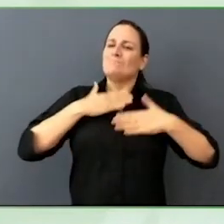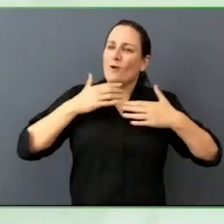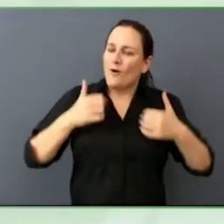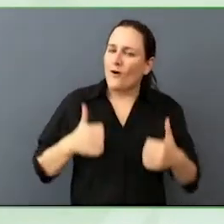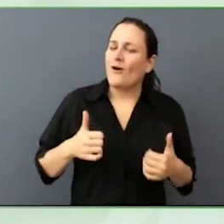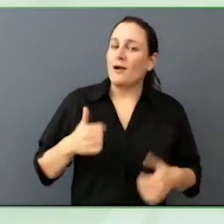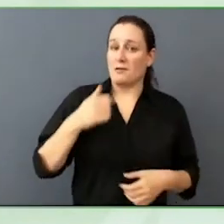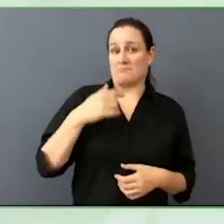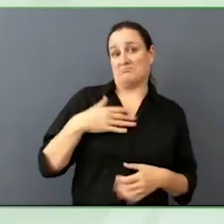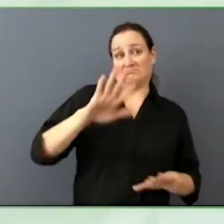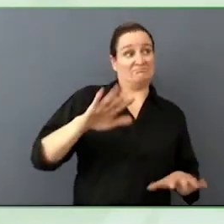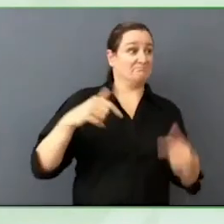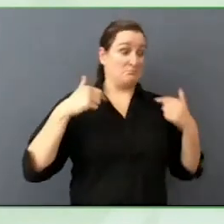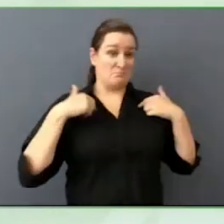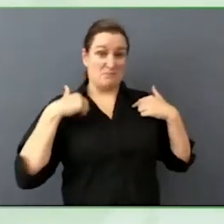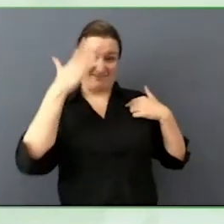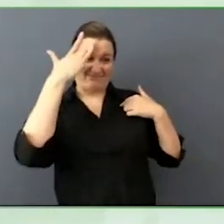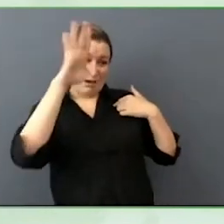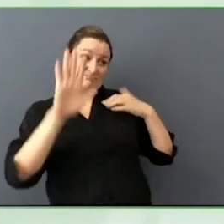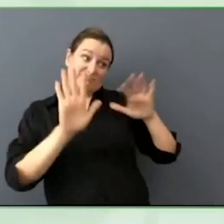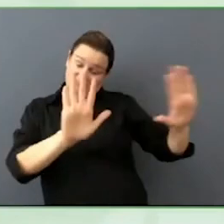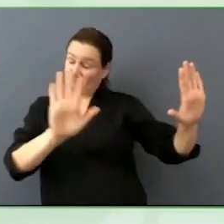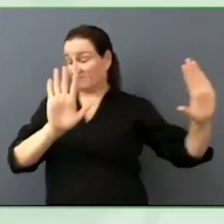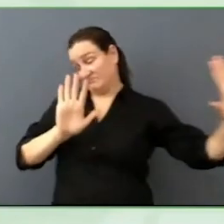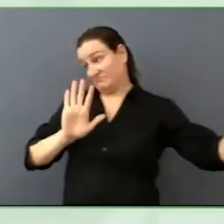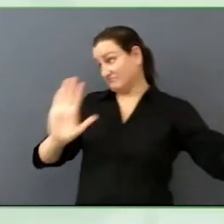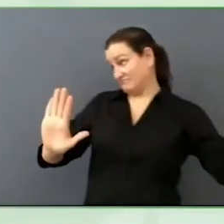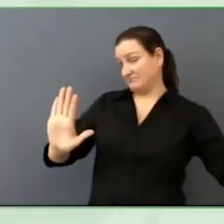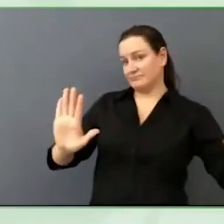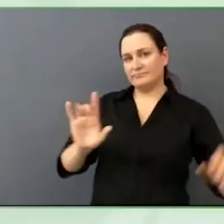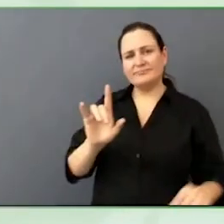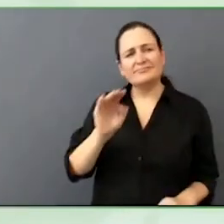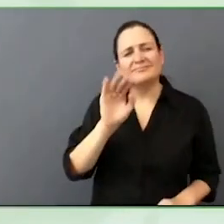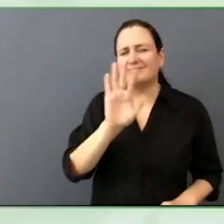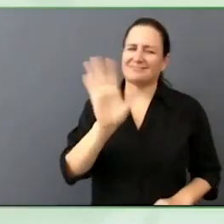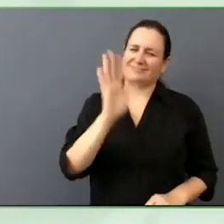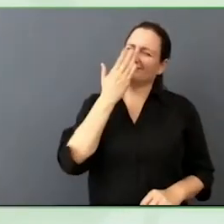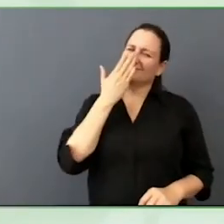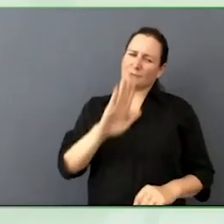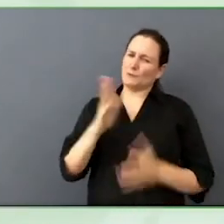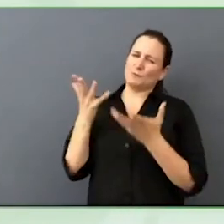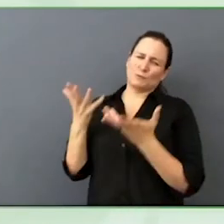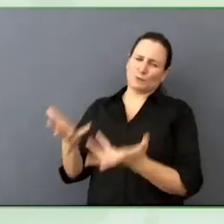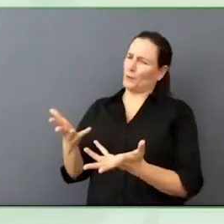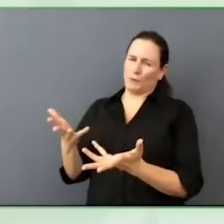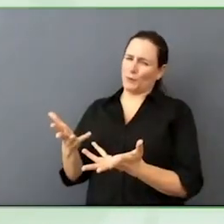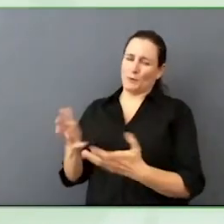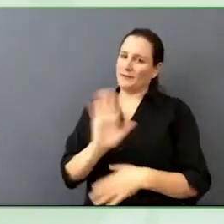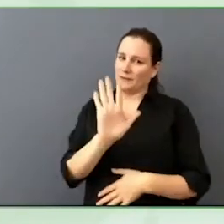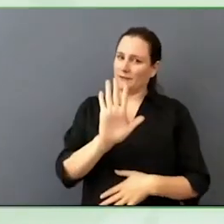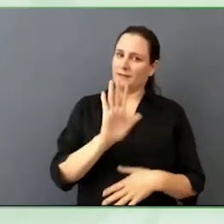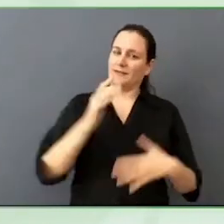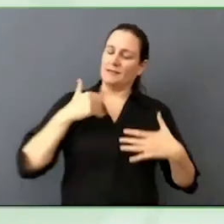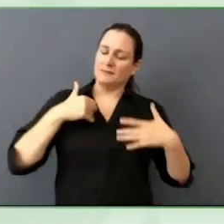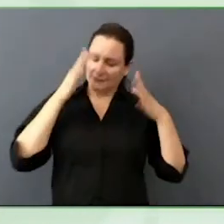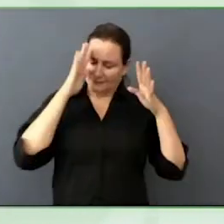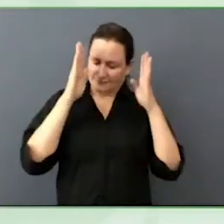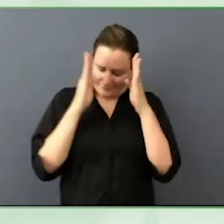in the room, all of a sudden I am not as smart any more. You have got to learn. Every day. Everyday I learn something new.